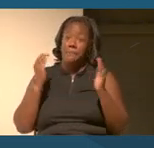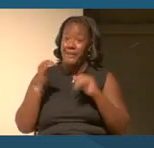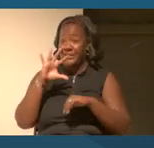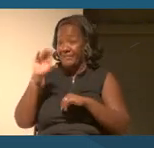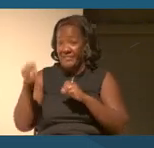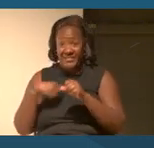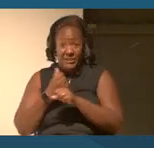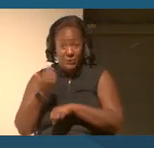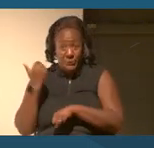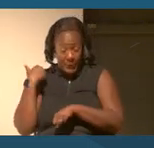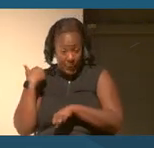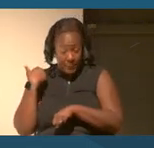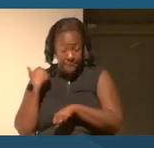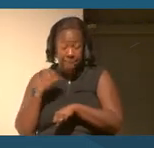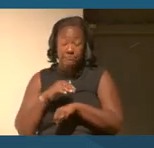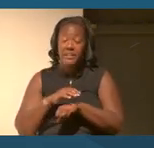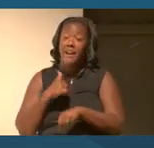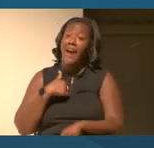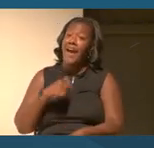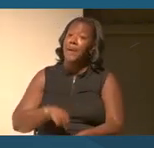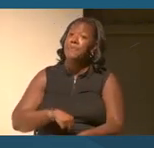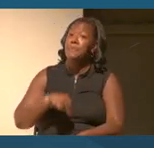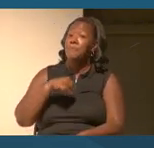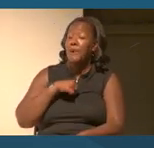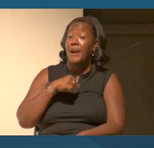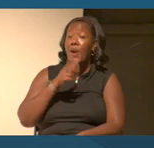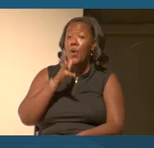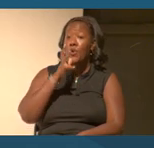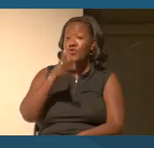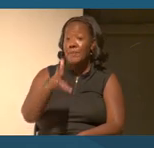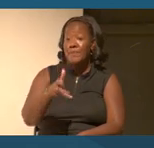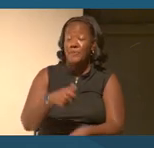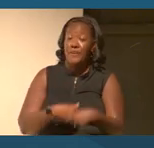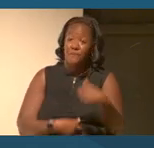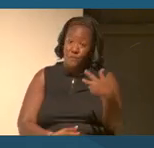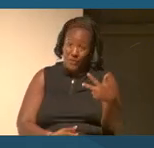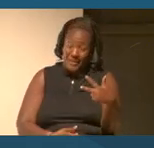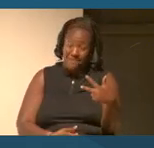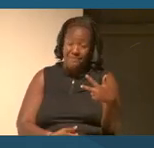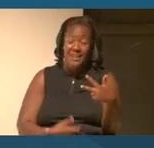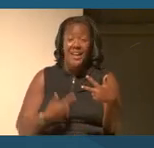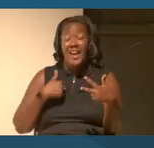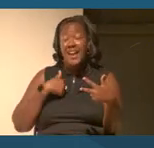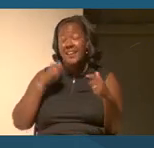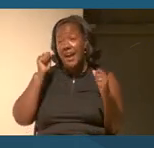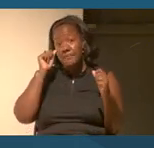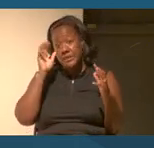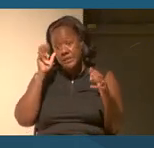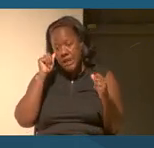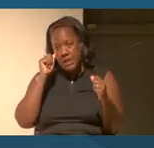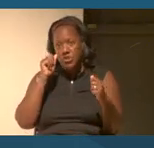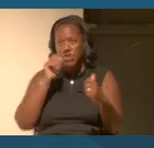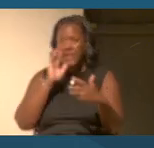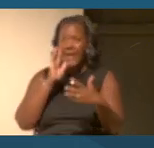I am the proud grandmother of three, and I'm just astonished at the kinds of critical thinking